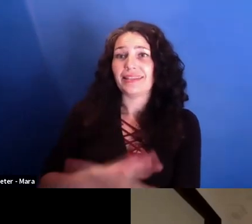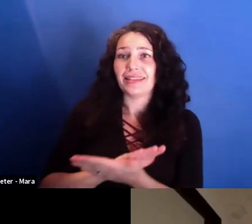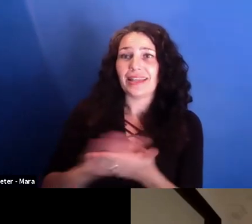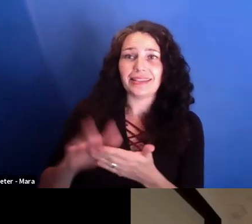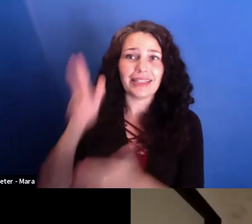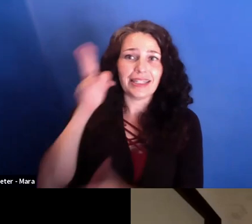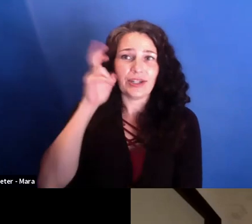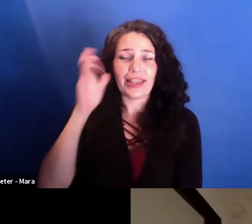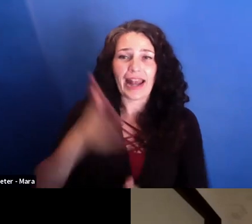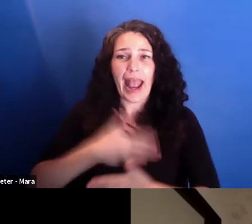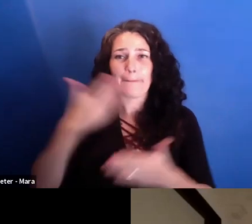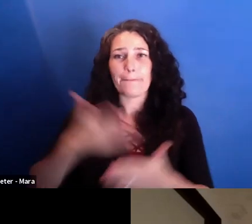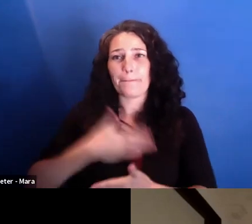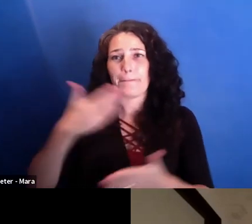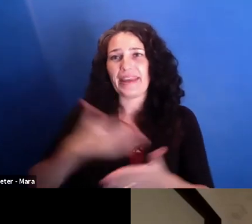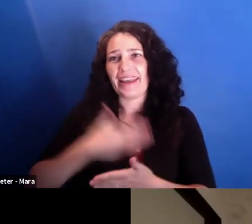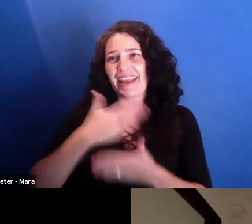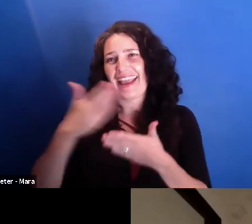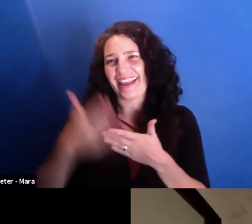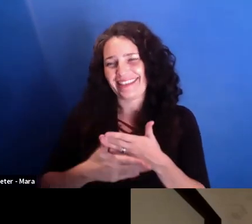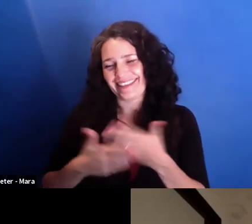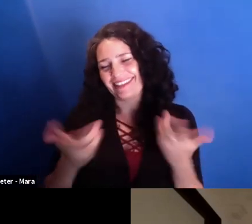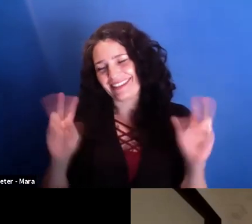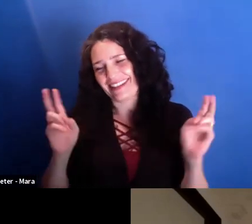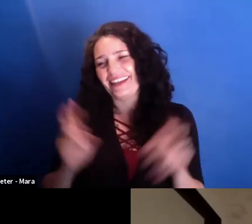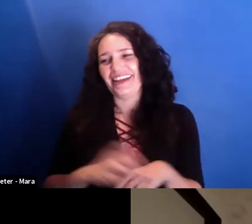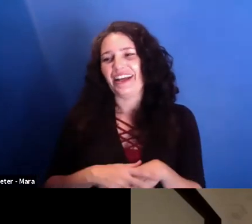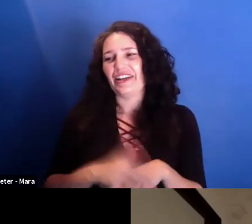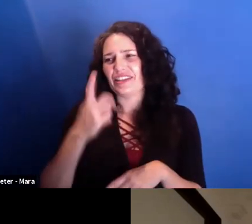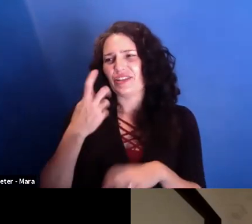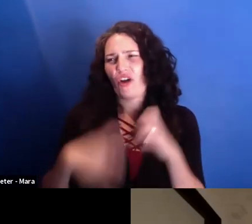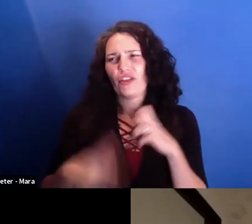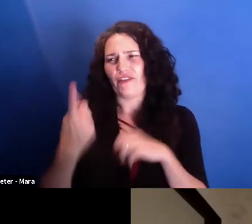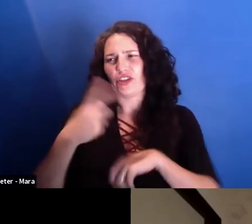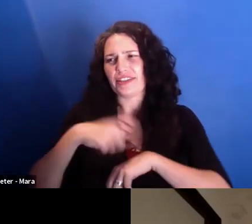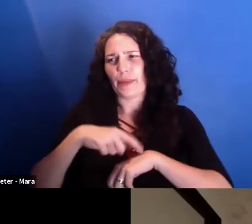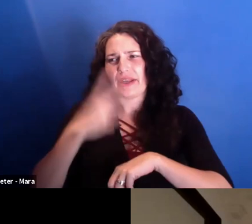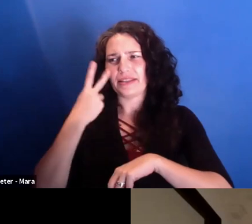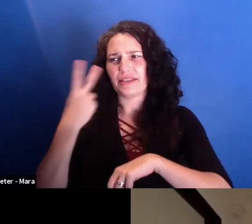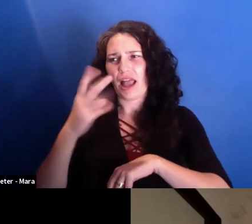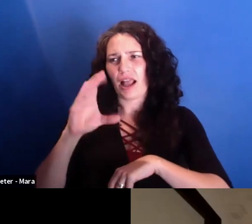I have to say, because it's hard, as I said, the first time I saw "Collective" was early this year.